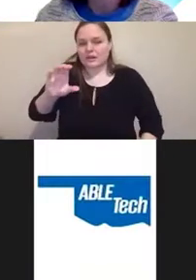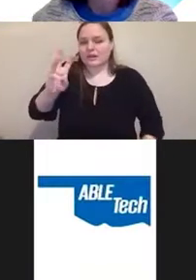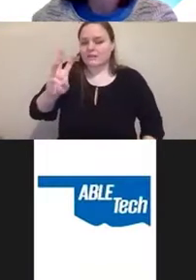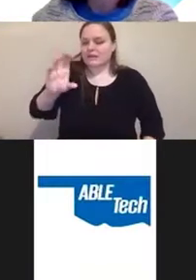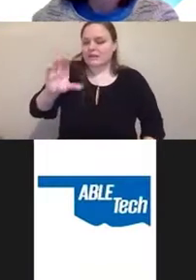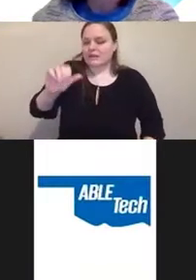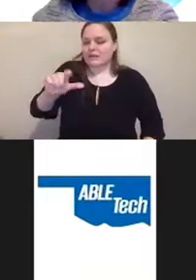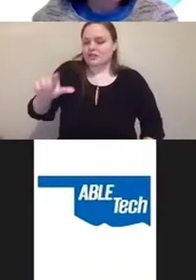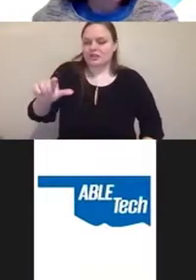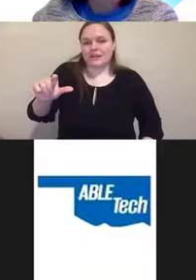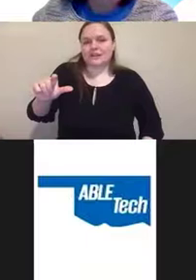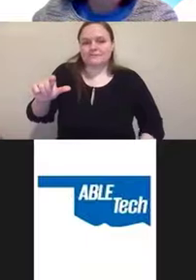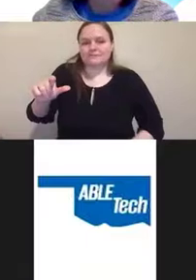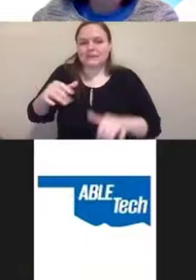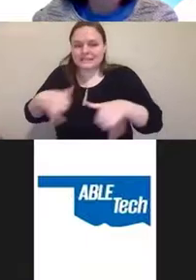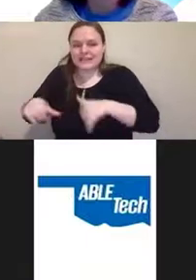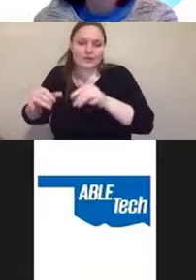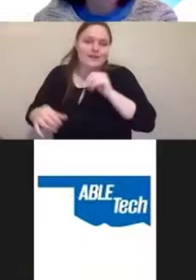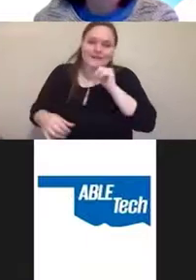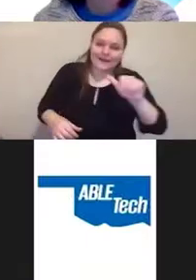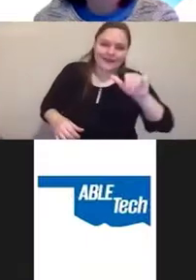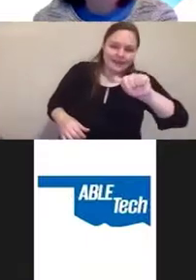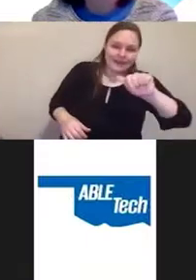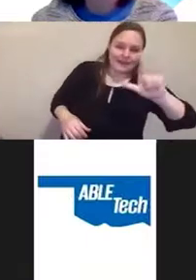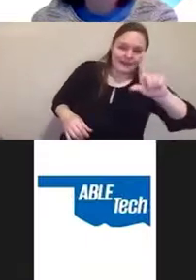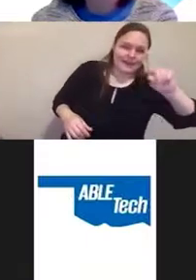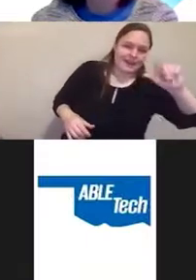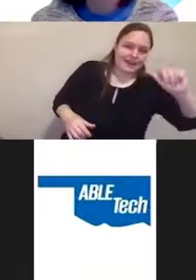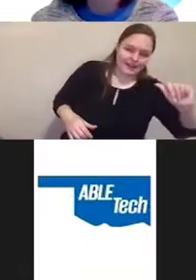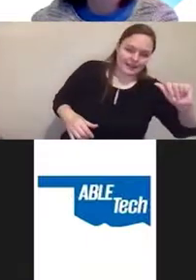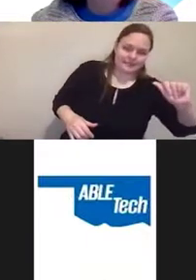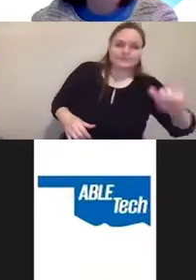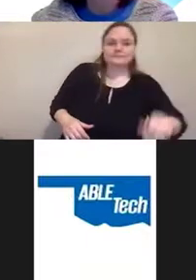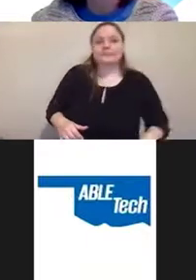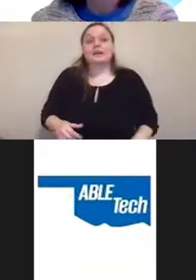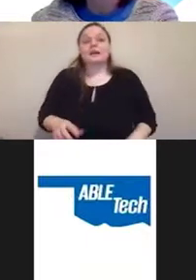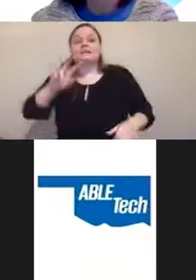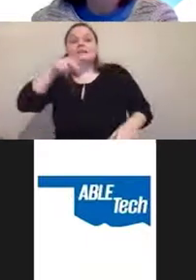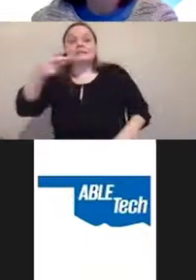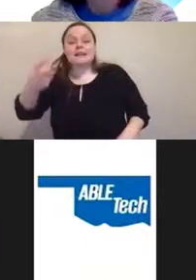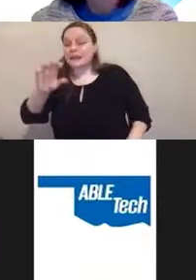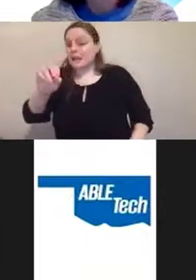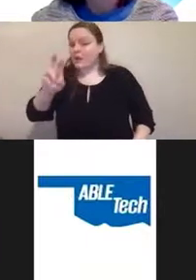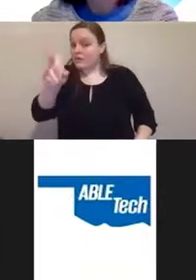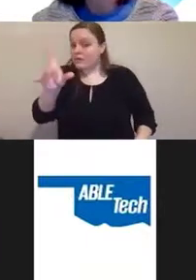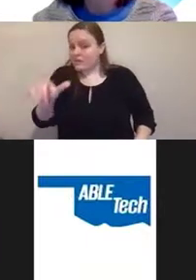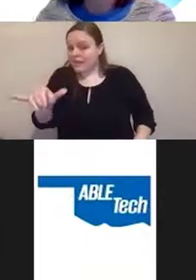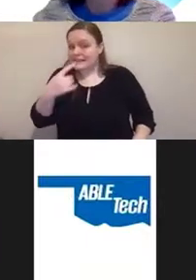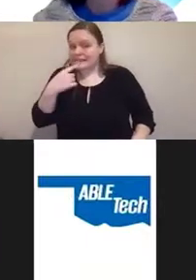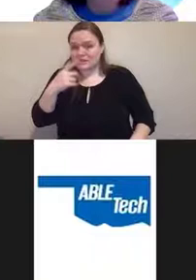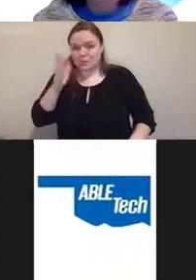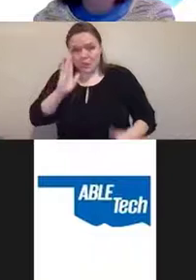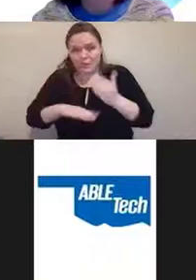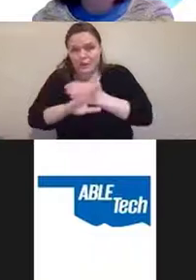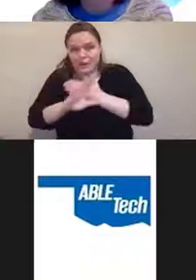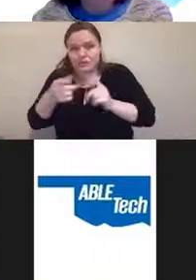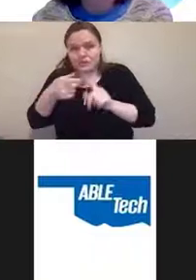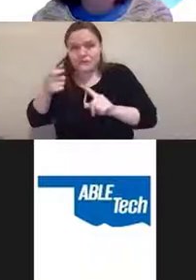OK, secondly, overlays claim that they're gonna protect you from litigation. They protect your business from lawsuits.